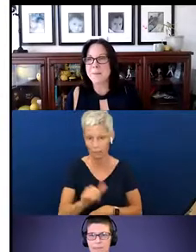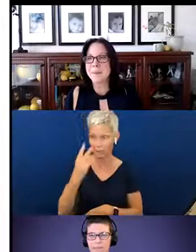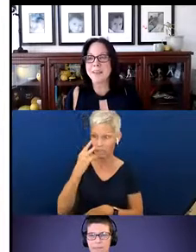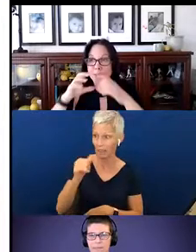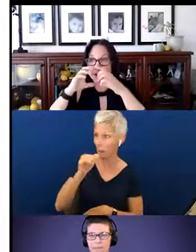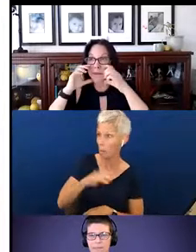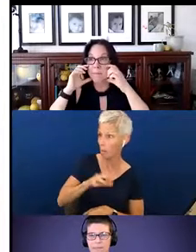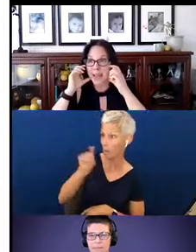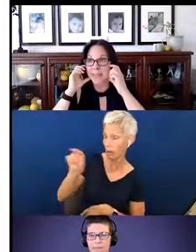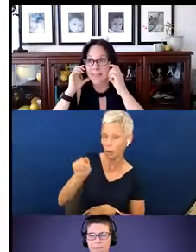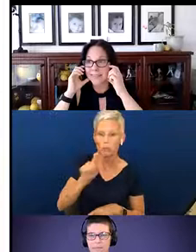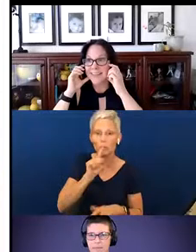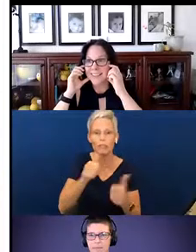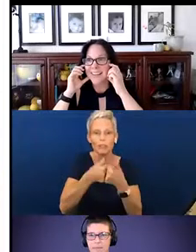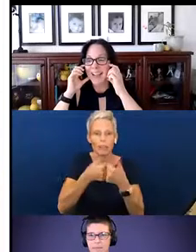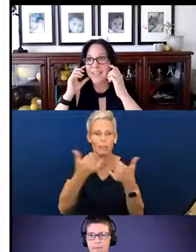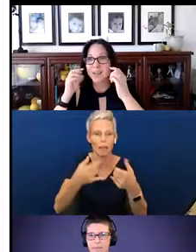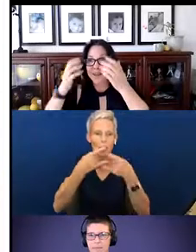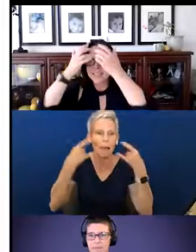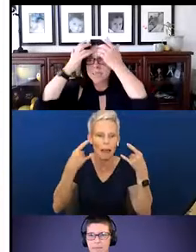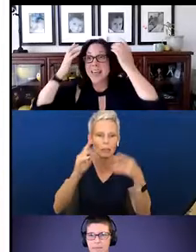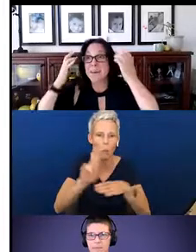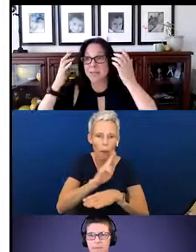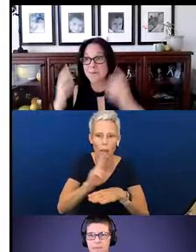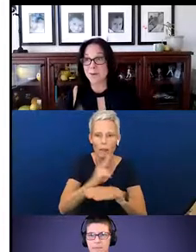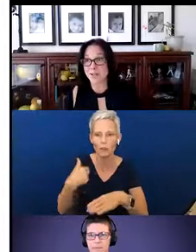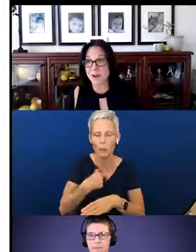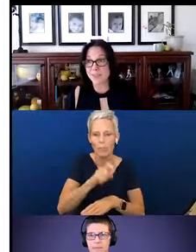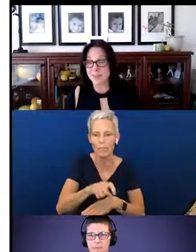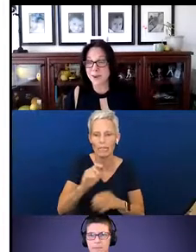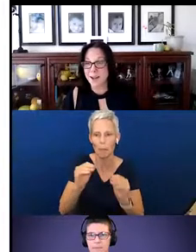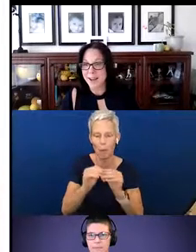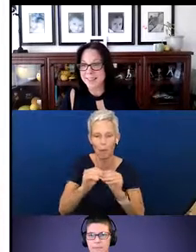because we're wearing masks. And so we need to be that much more expressive with our eyes.